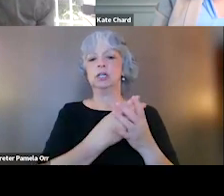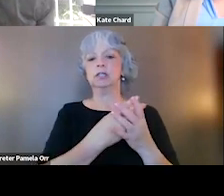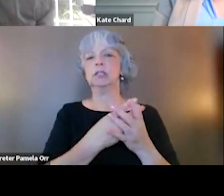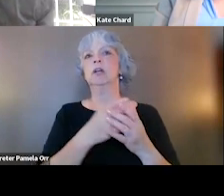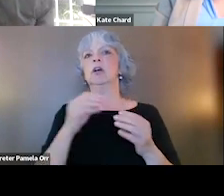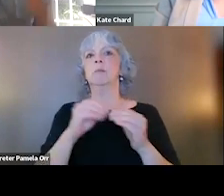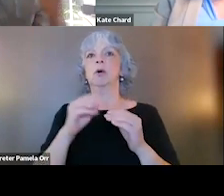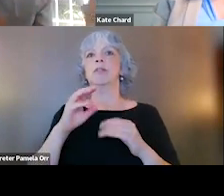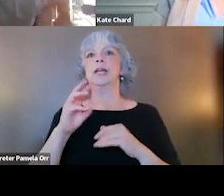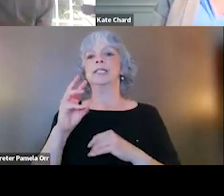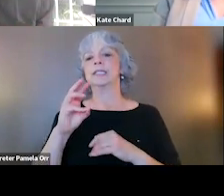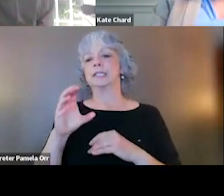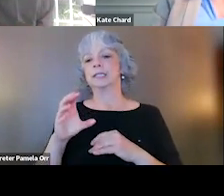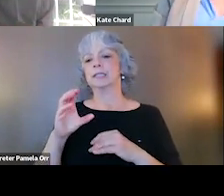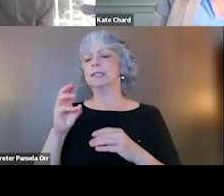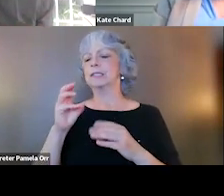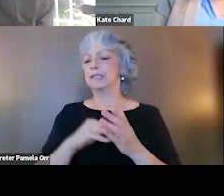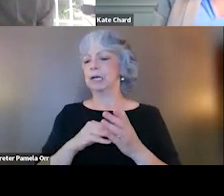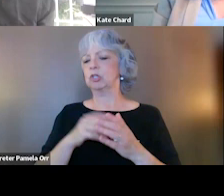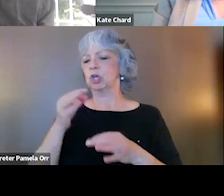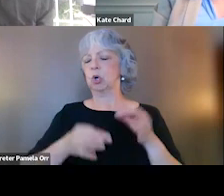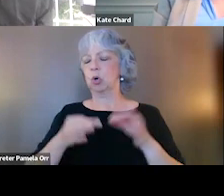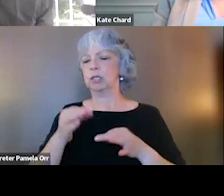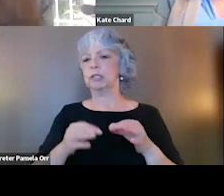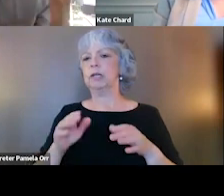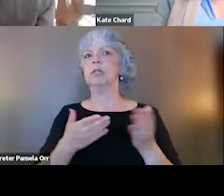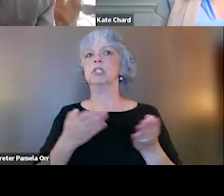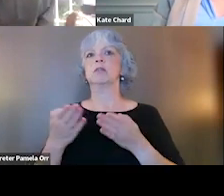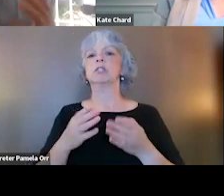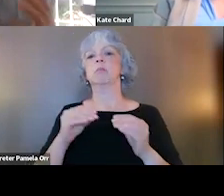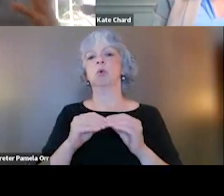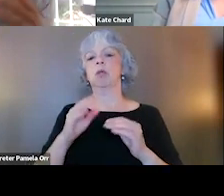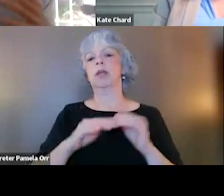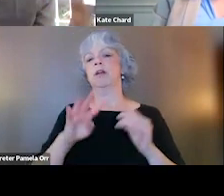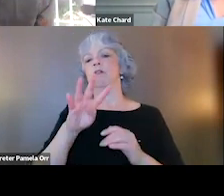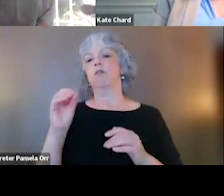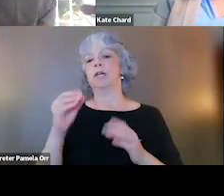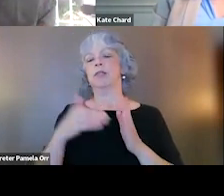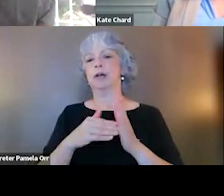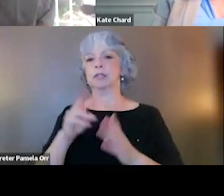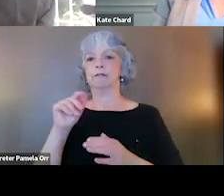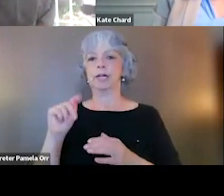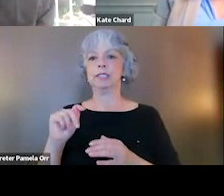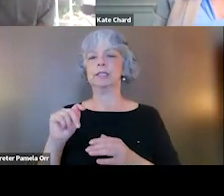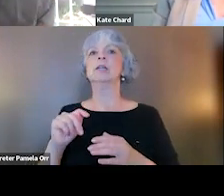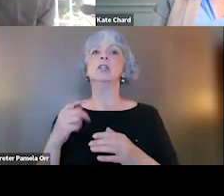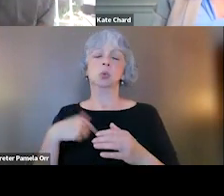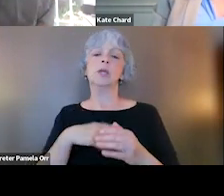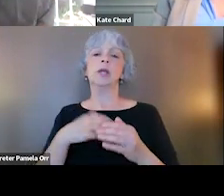and over a 1,000 prisons and the last fiscal year, we served almost 40,000 veterans. So there is support for linkage to the care that we're talking about.